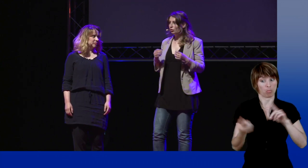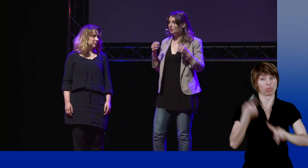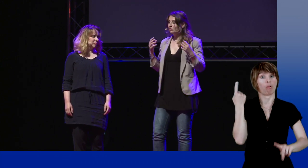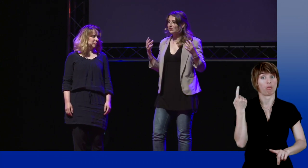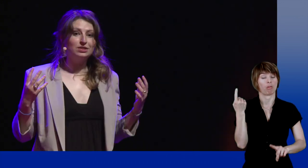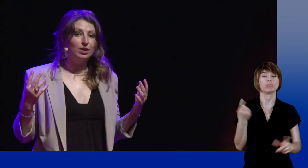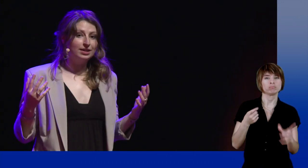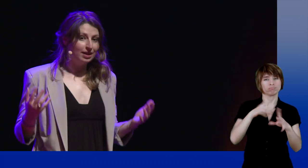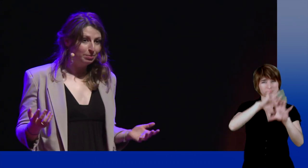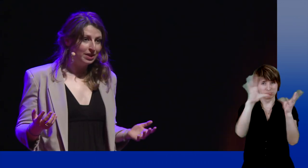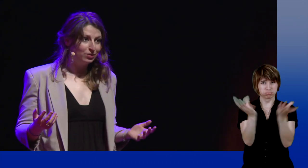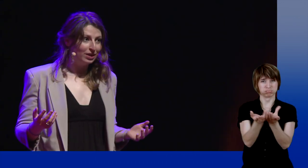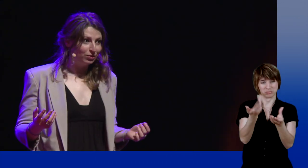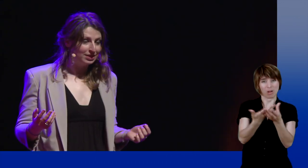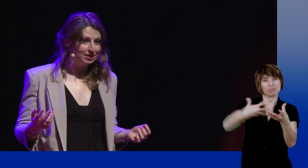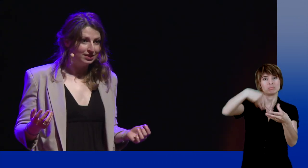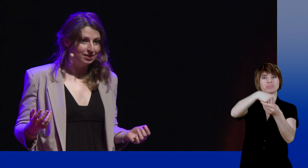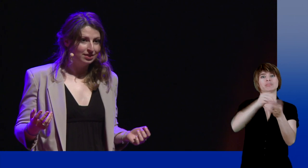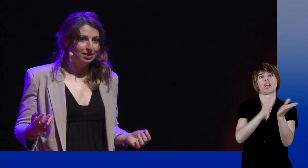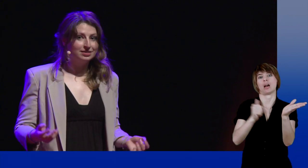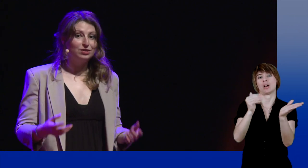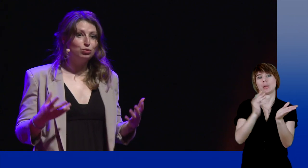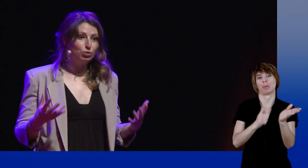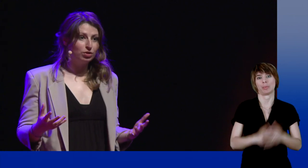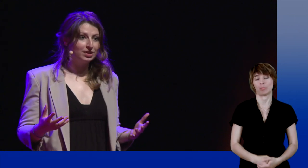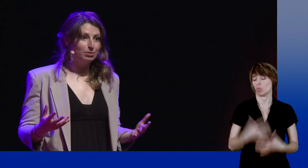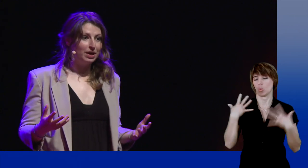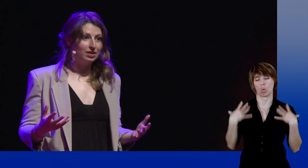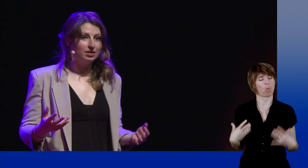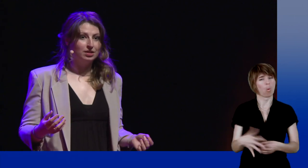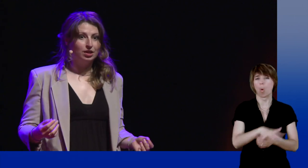All this is part of sign language grammar. The whole body speaks.